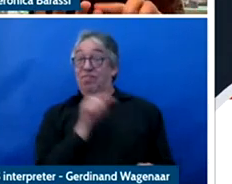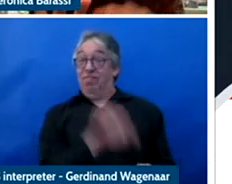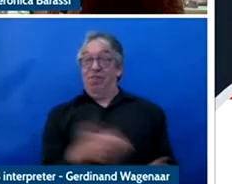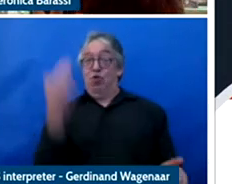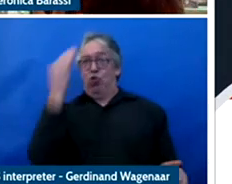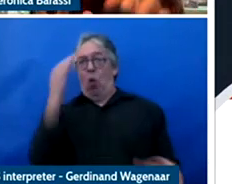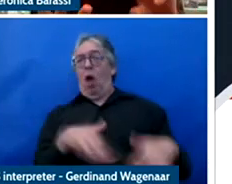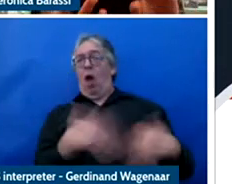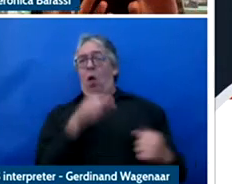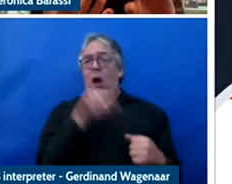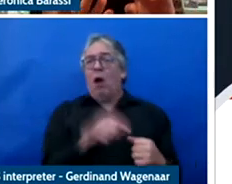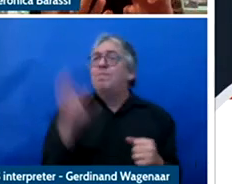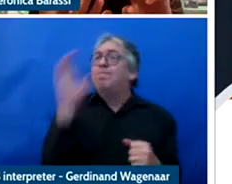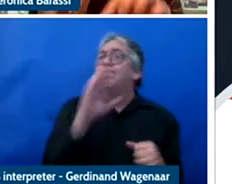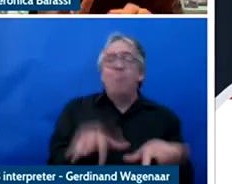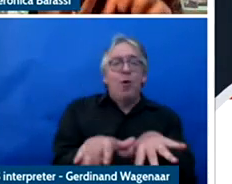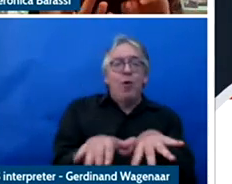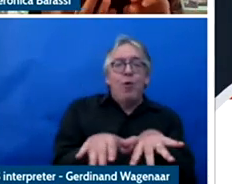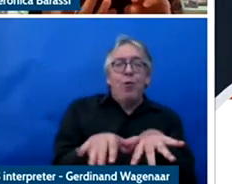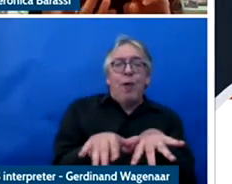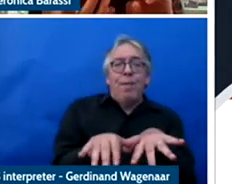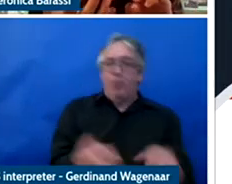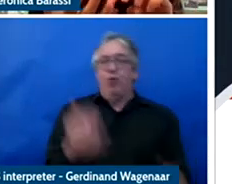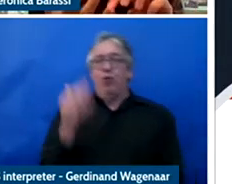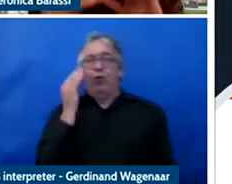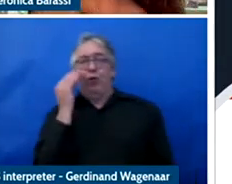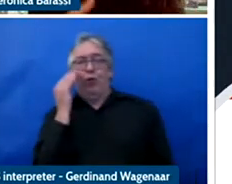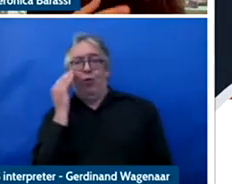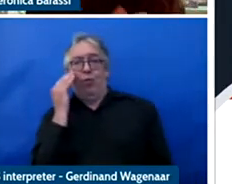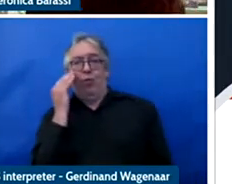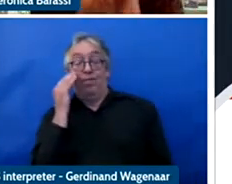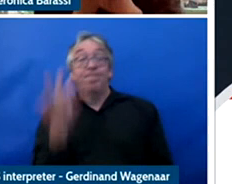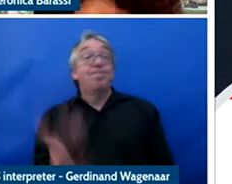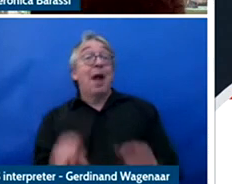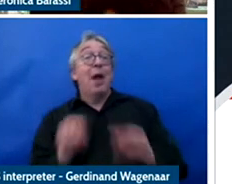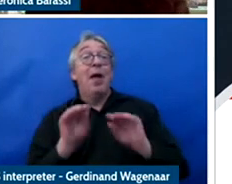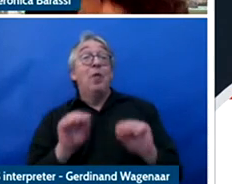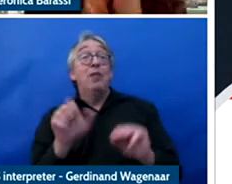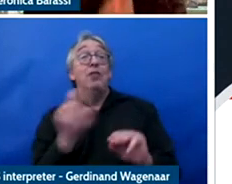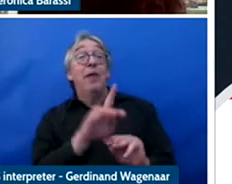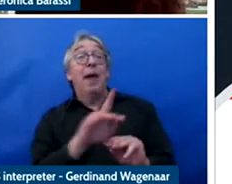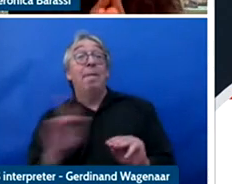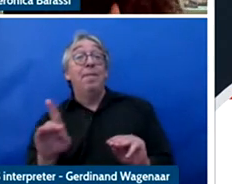and educational apps and also through investment within the educational